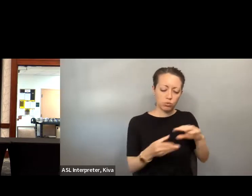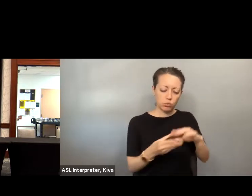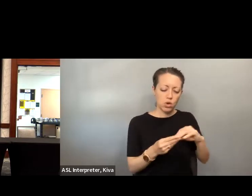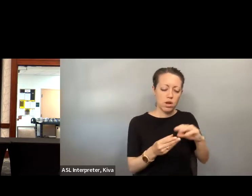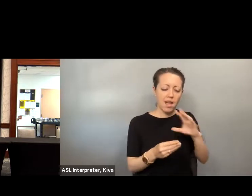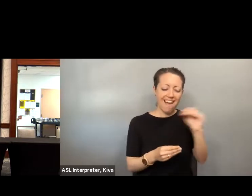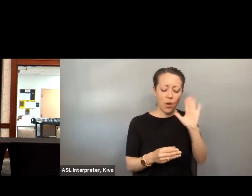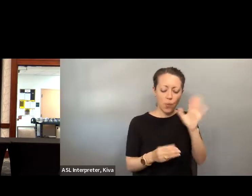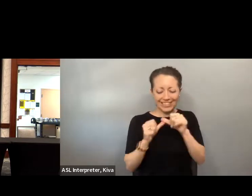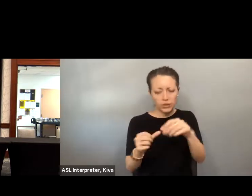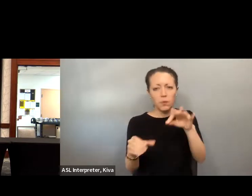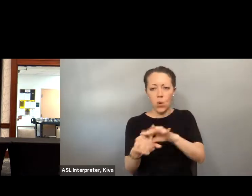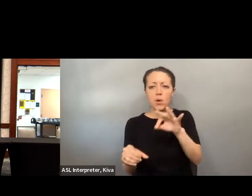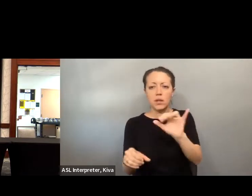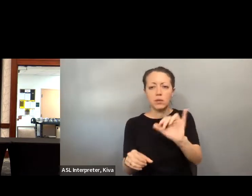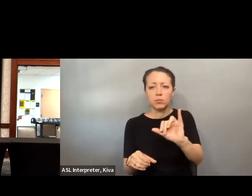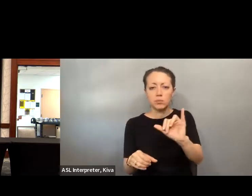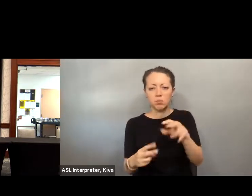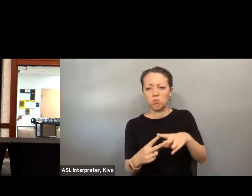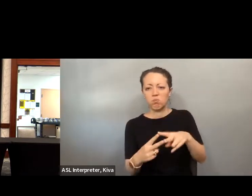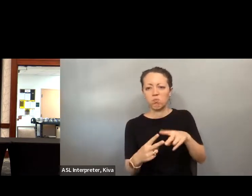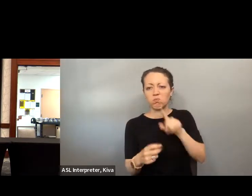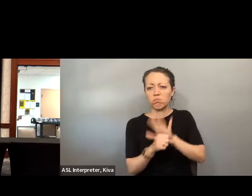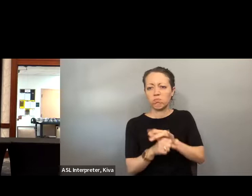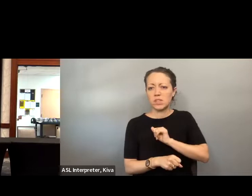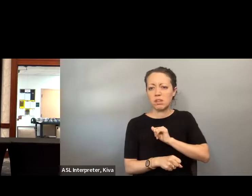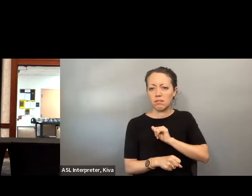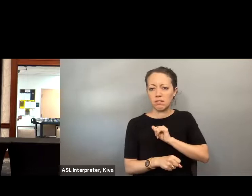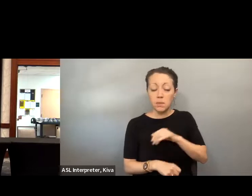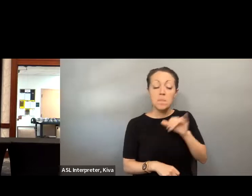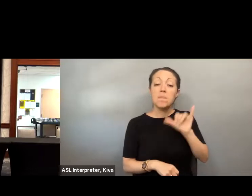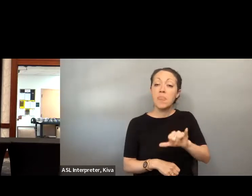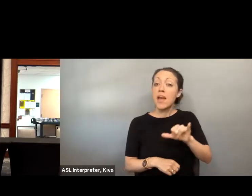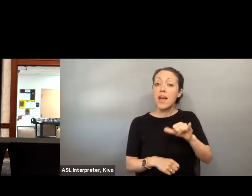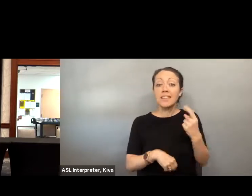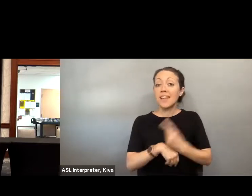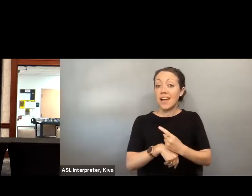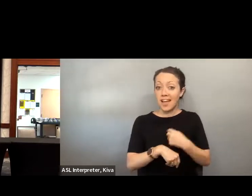In the first place, my on that May day was not, and is not lost on me, So I committed to 2 things, telling my story, and making my vote. story and making my vote count . First, the latter. One of